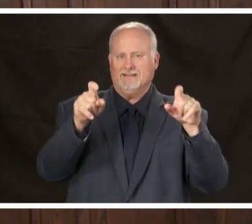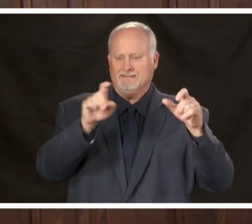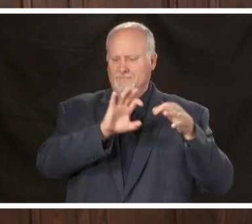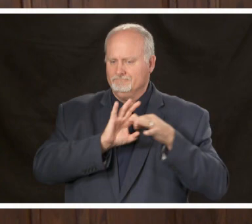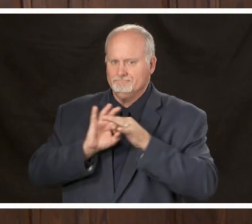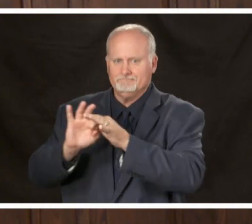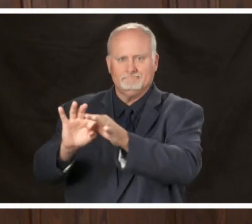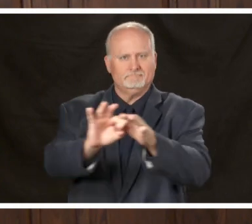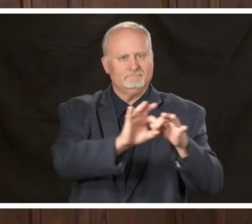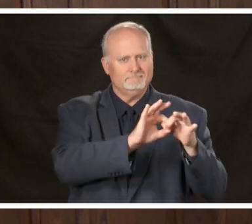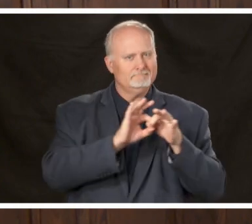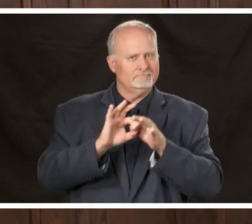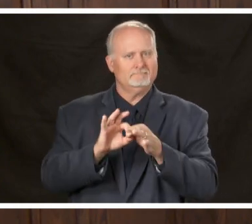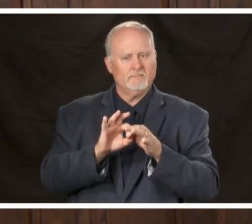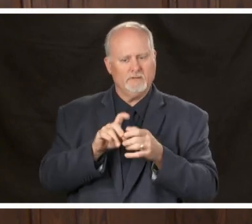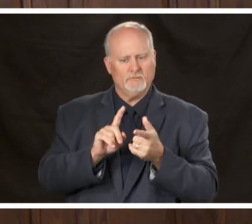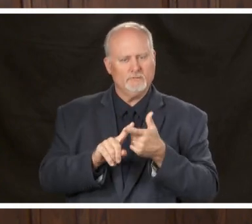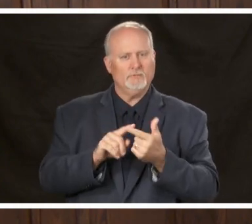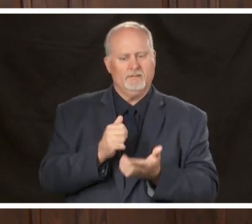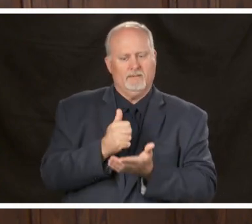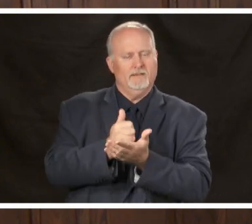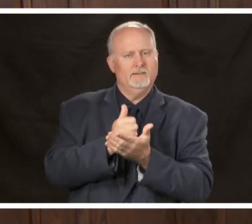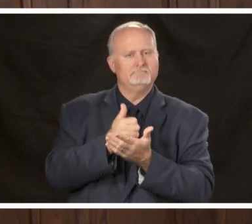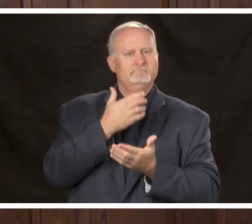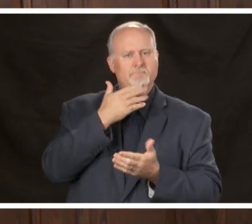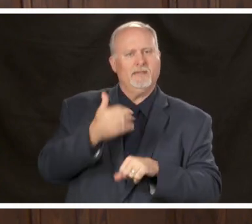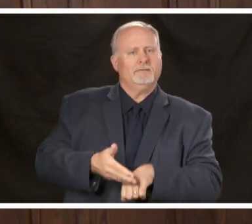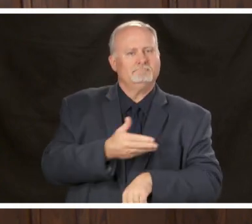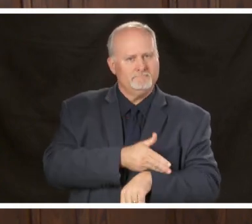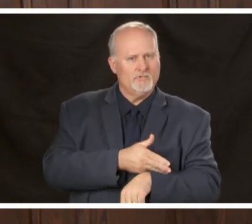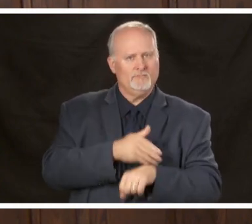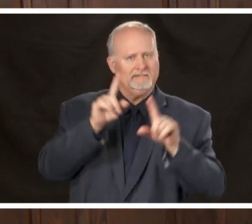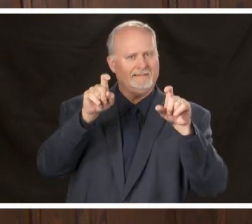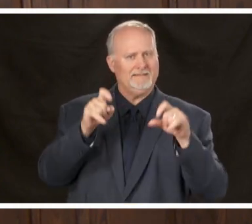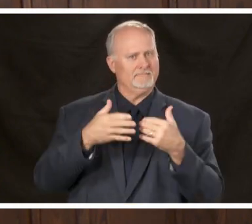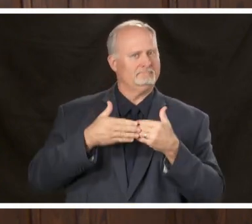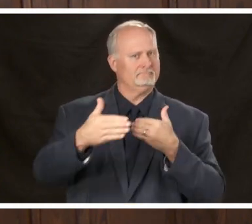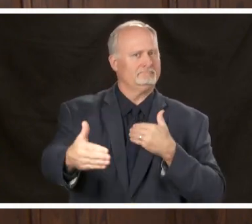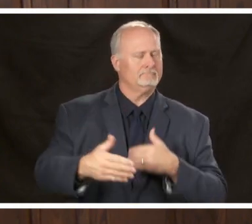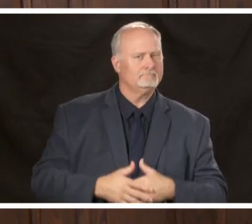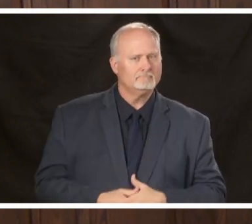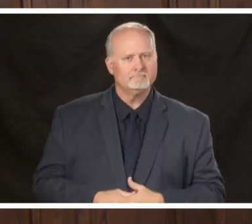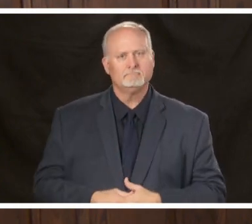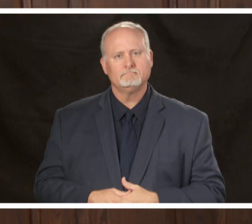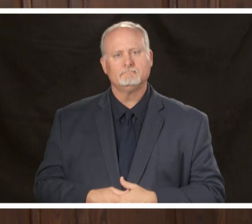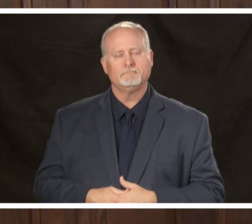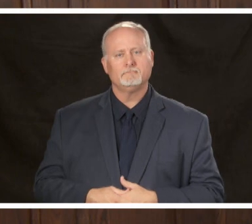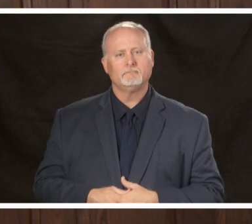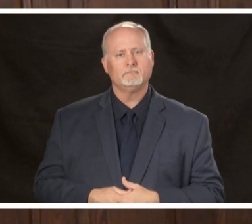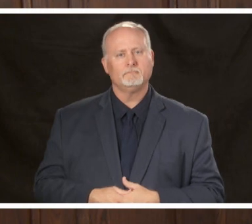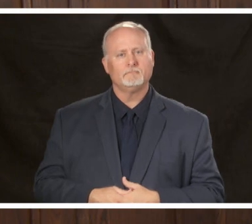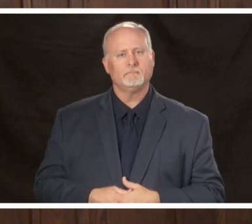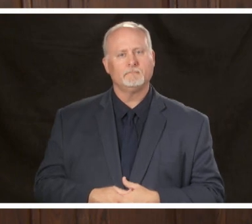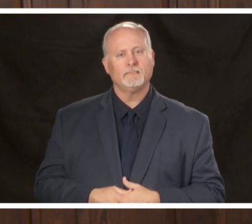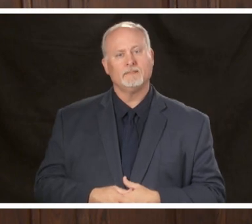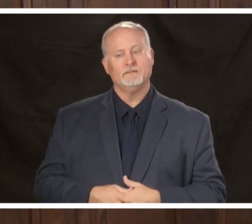God and coordinate the COVID-19 testing efforts going forward there was a test